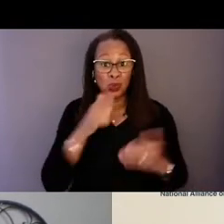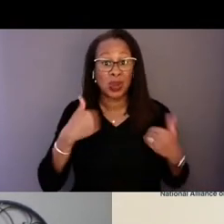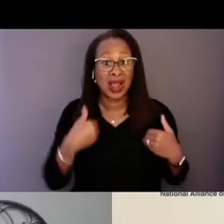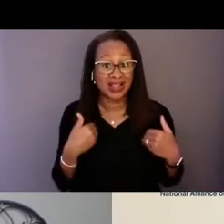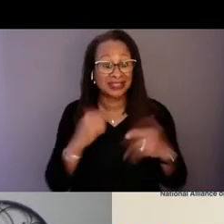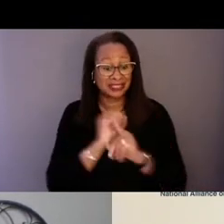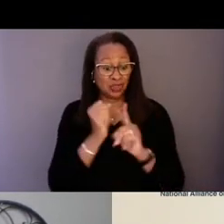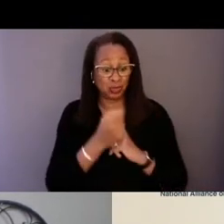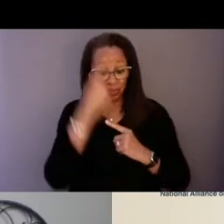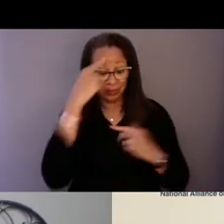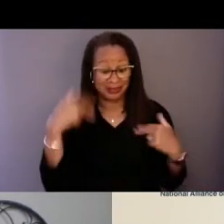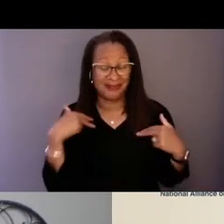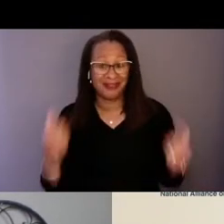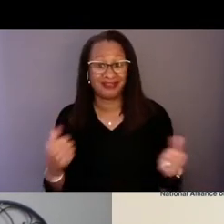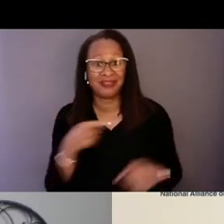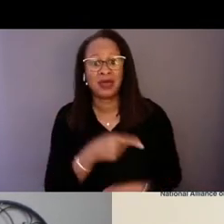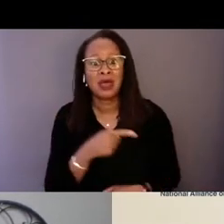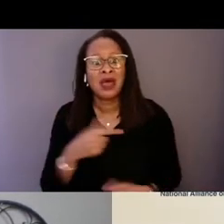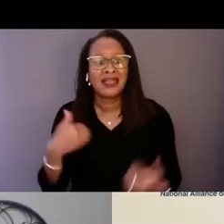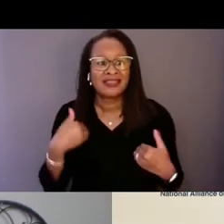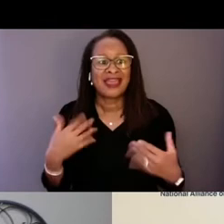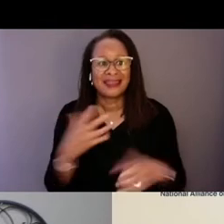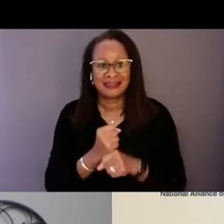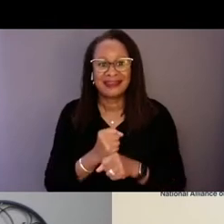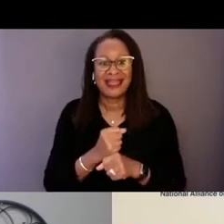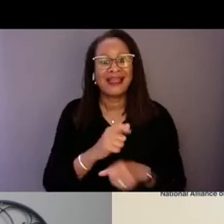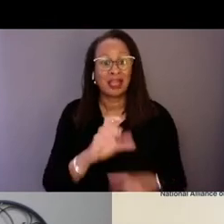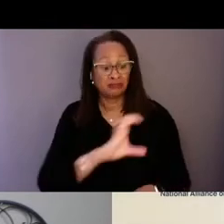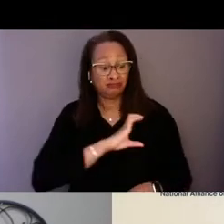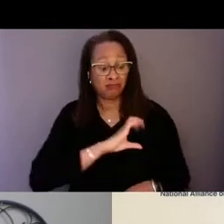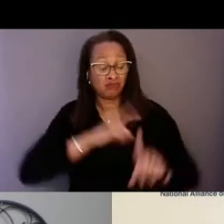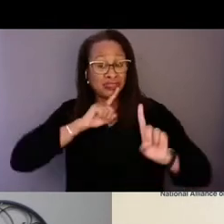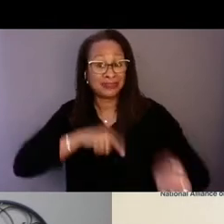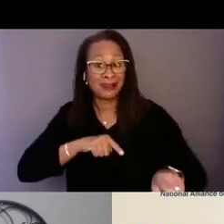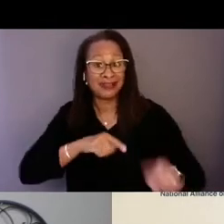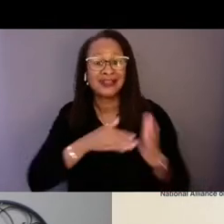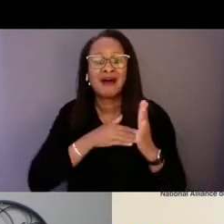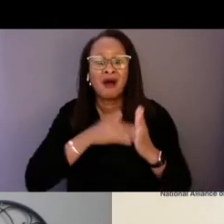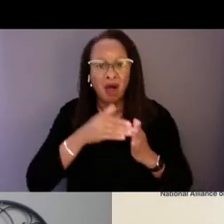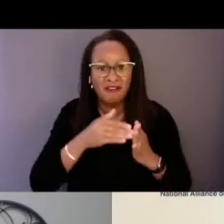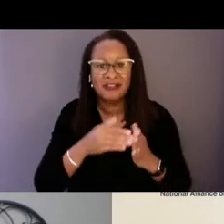and they get a law enforcement response, many times it's hard to turn that back